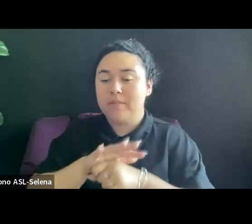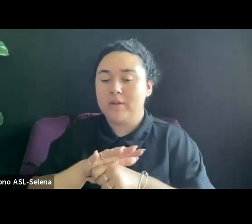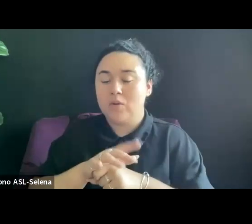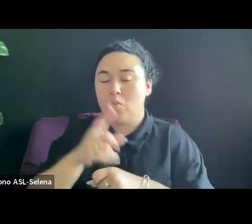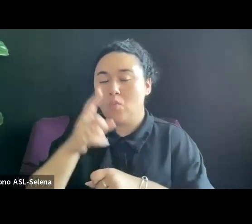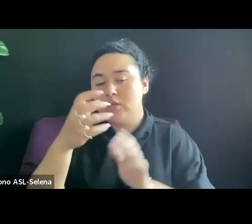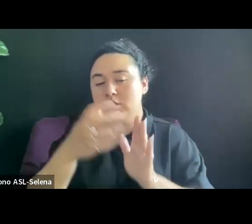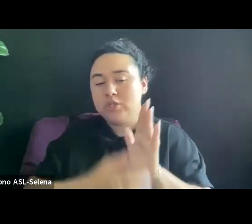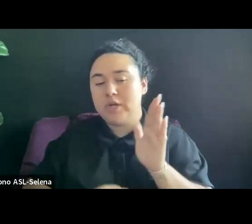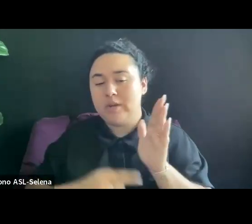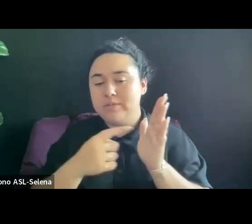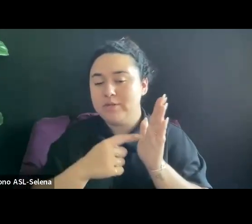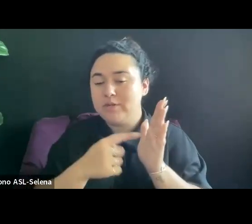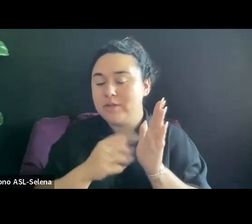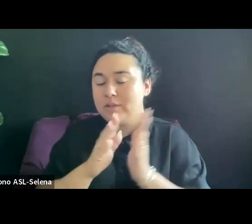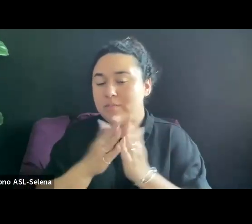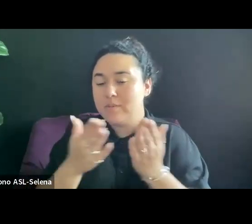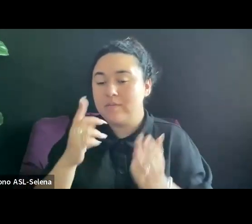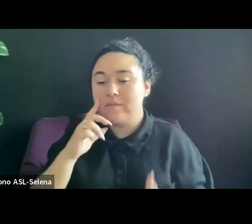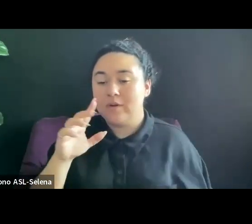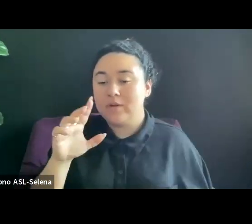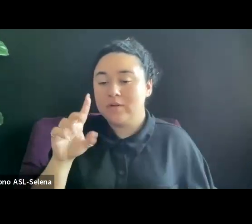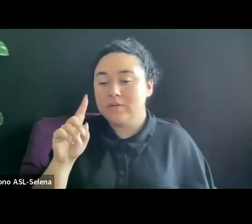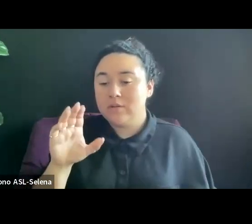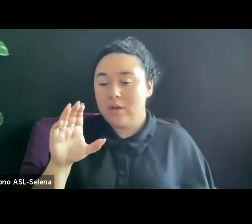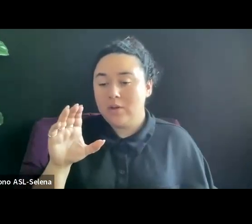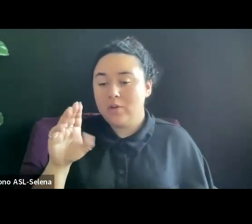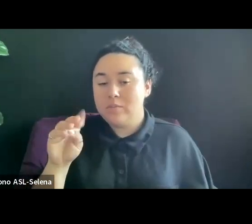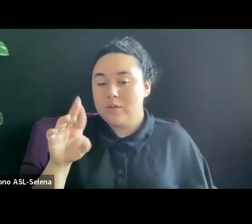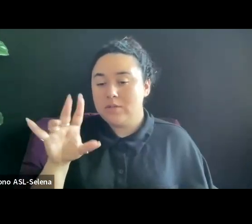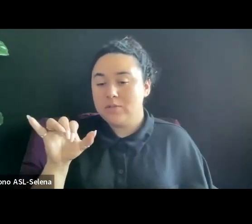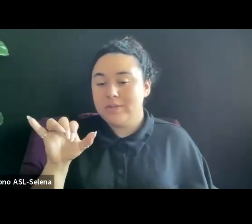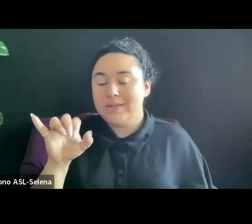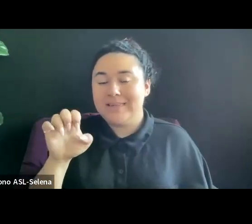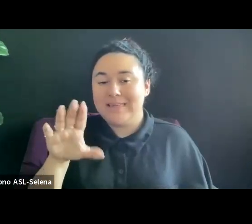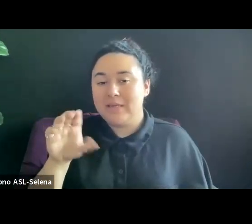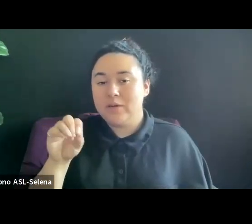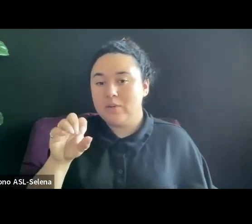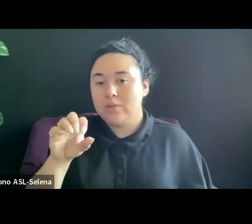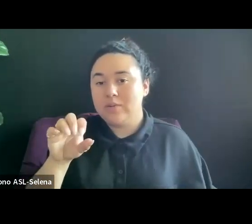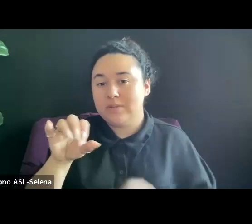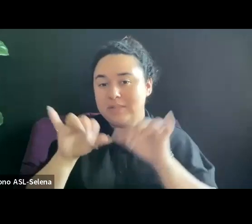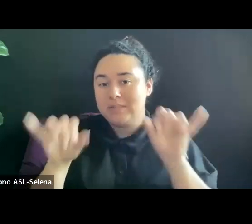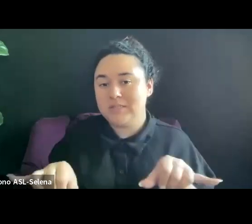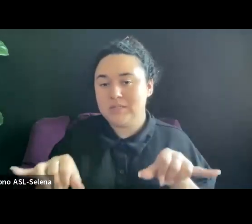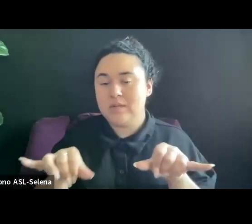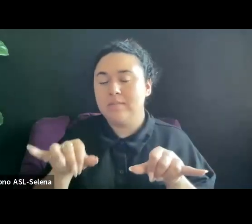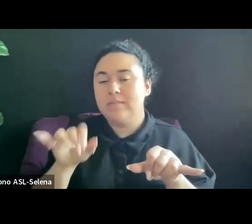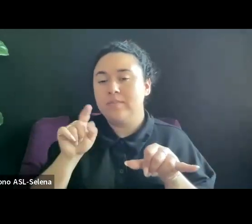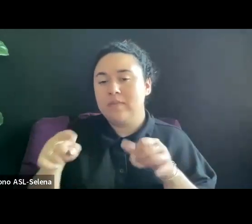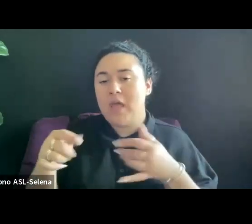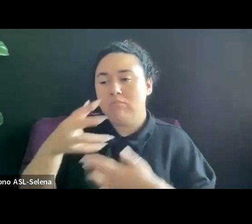ECOSYSTEM BECAUSE THAT ECOSYSTEM IS WHERE PEOPLE CONGREGATE AND SOCIALIZE AND BUILD THEIR NETWORK.